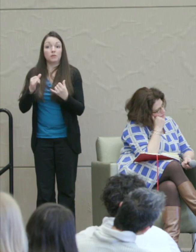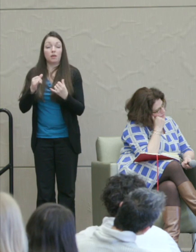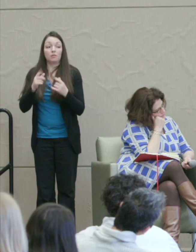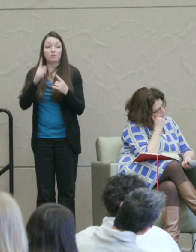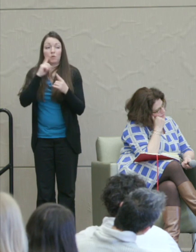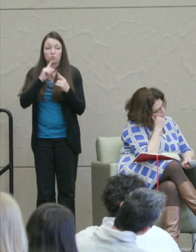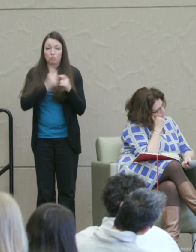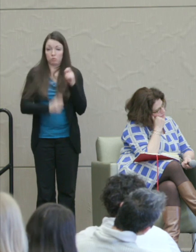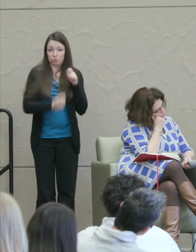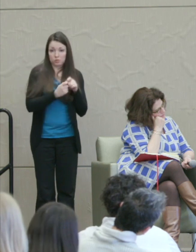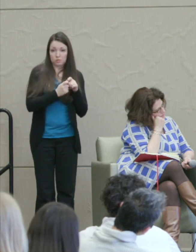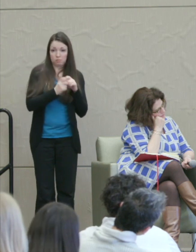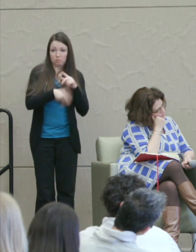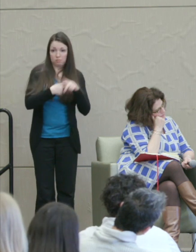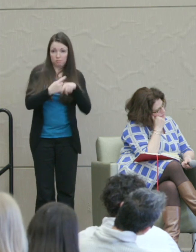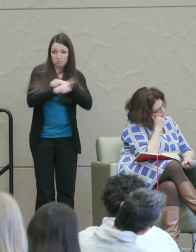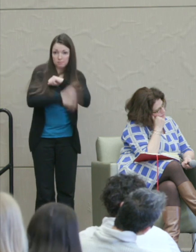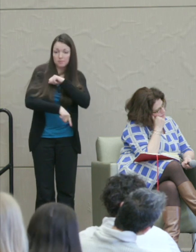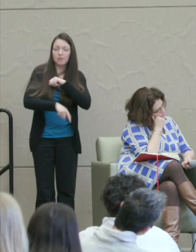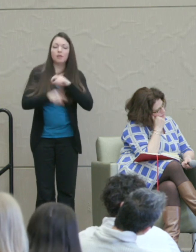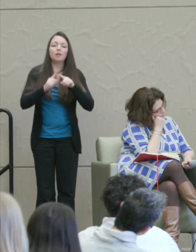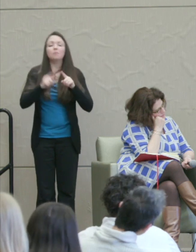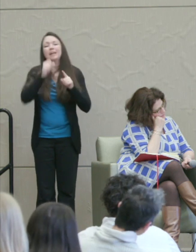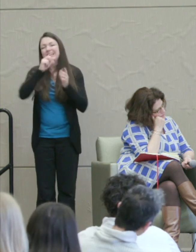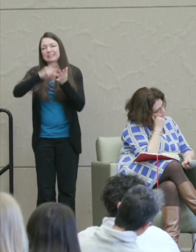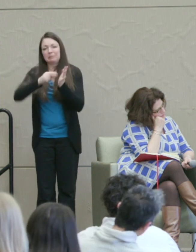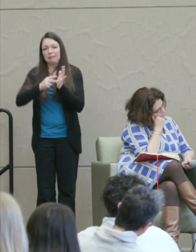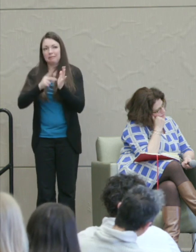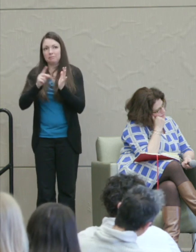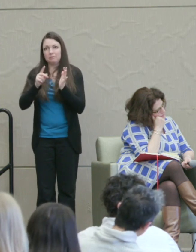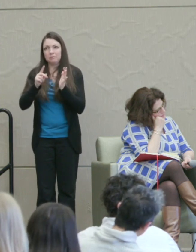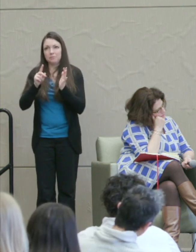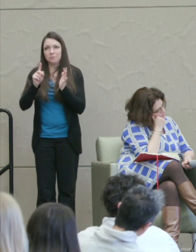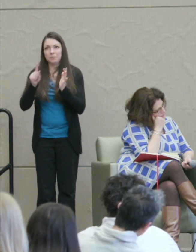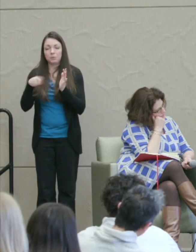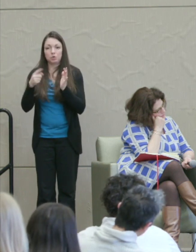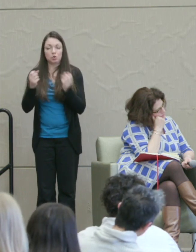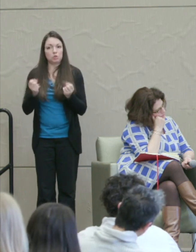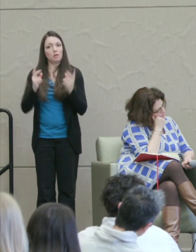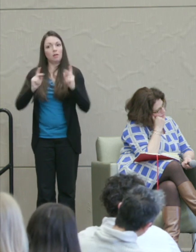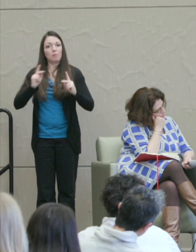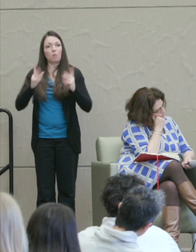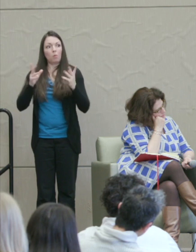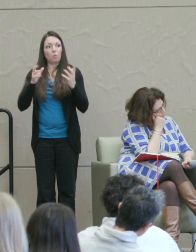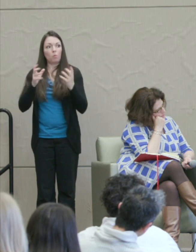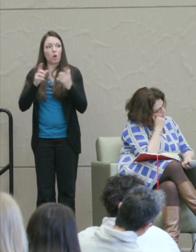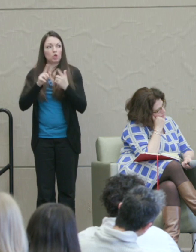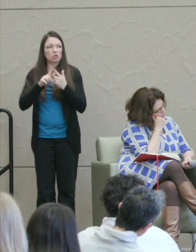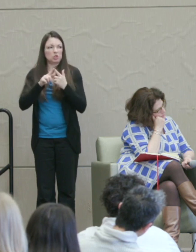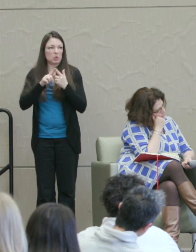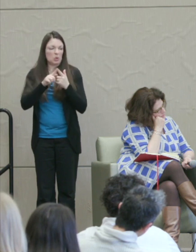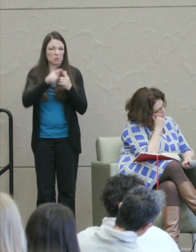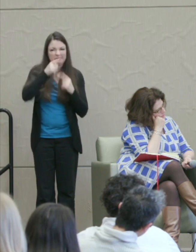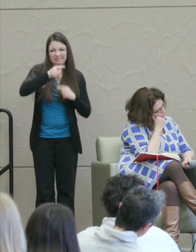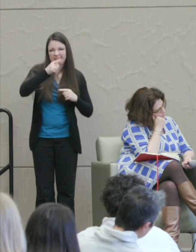I don't mean that it's full of ravening bestial people who all want to get him, get him, get him, get him.